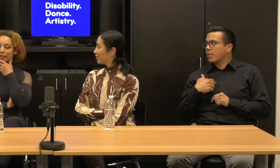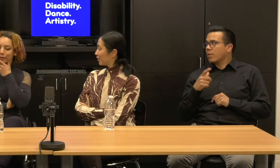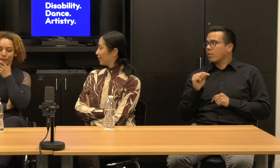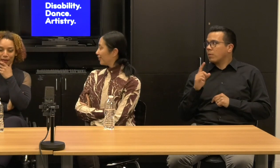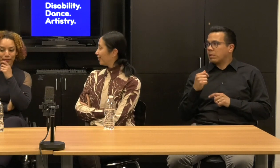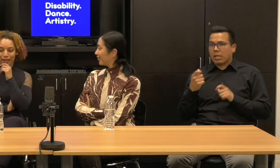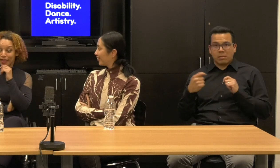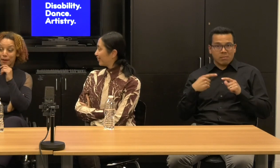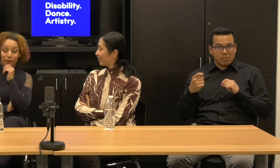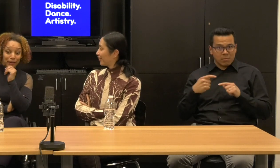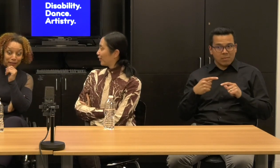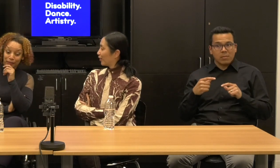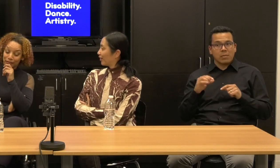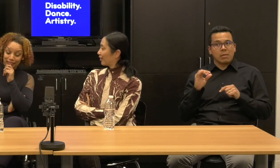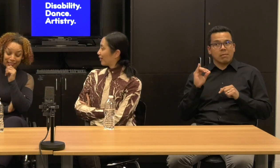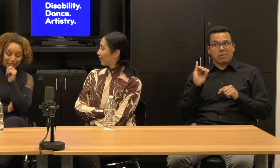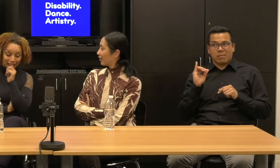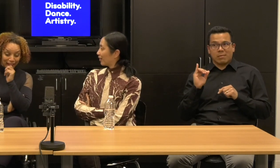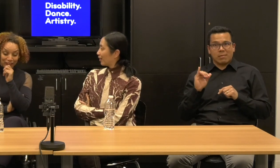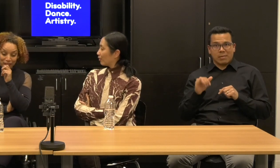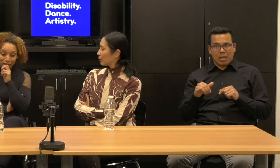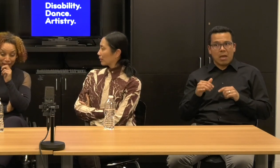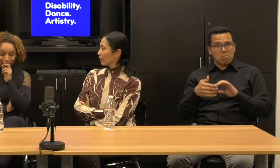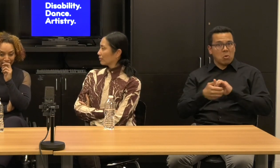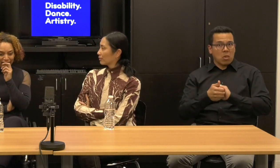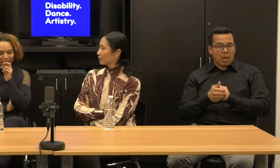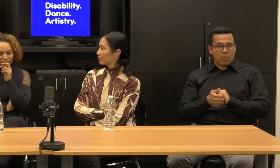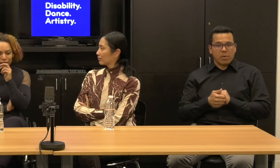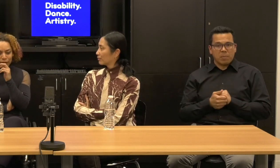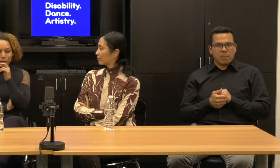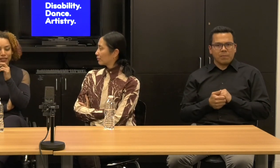And so that was how that part got done. Oh my God. Yeah.